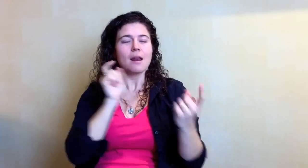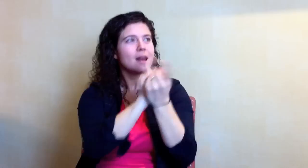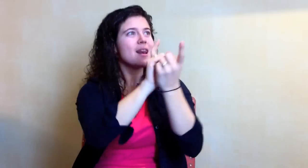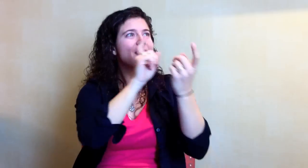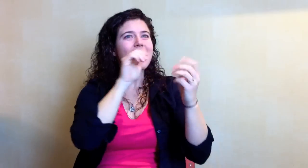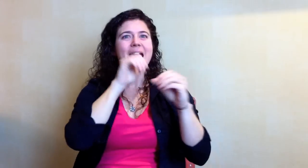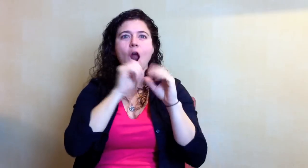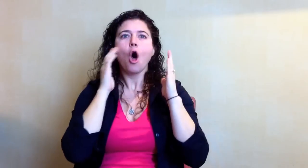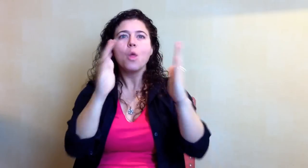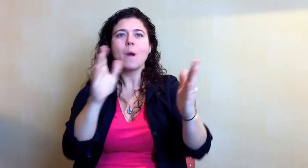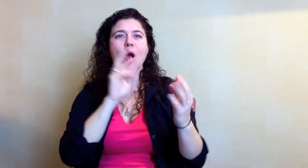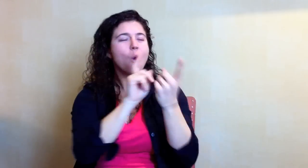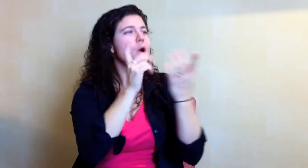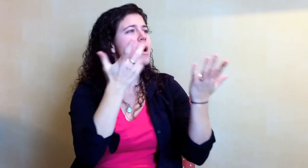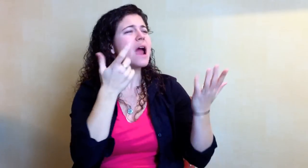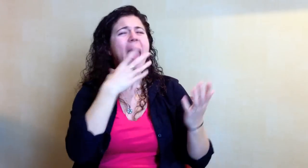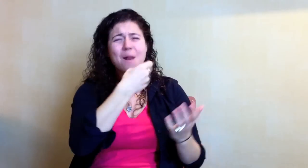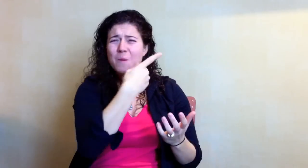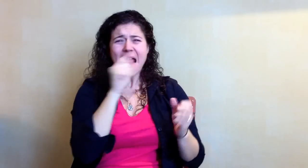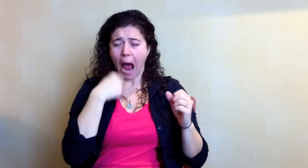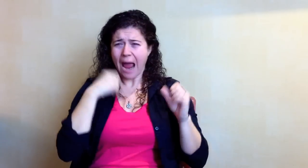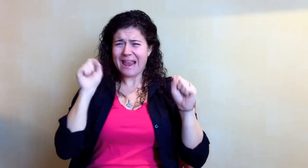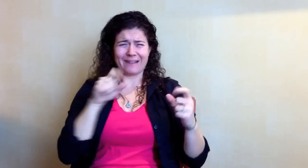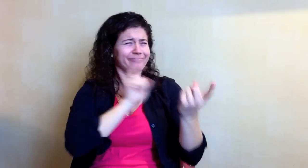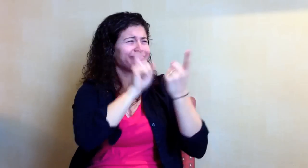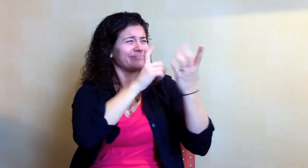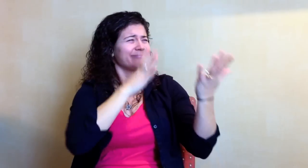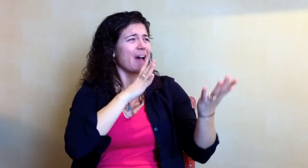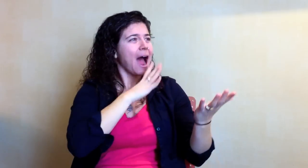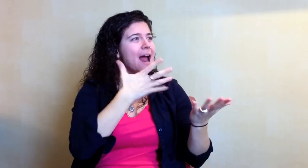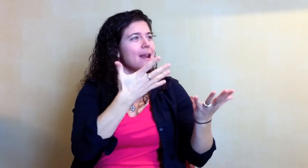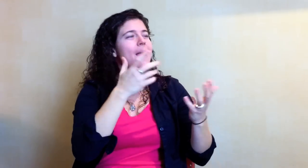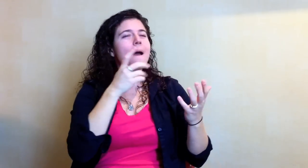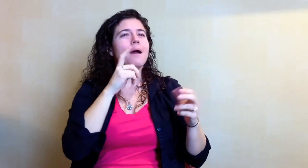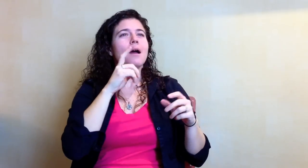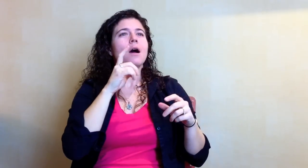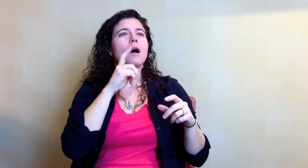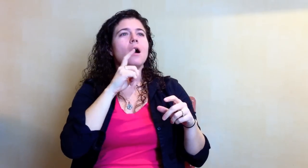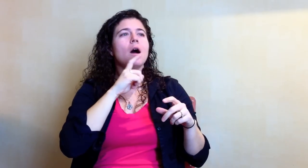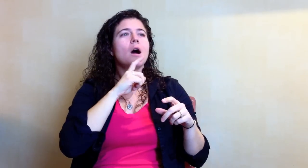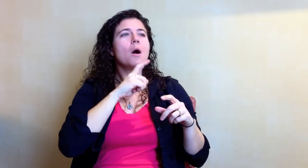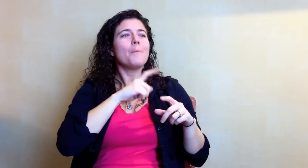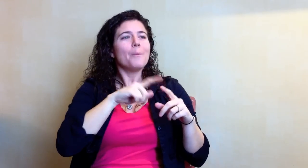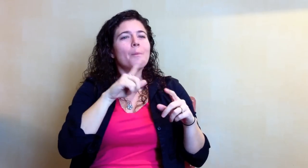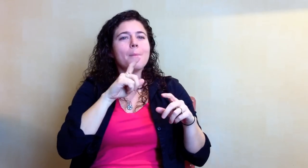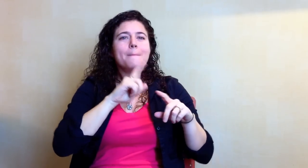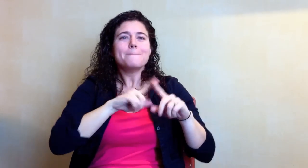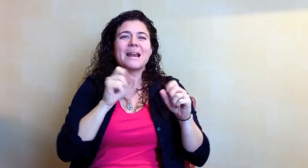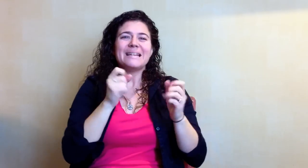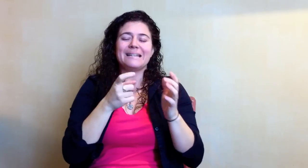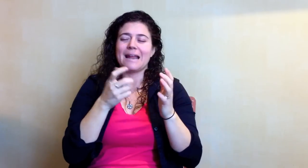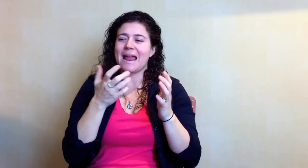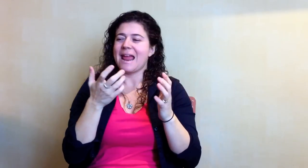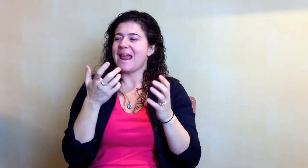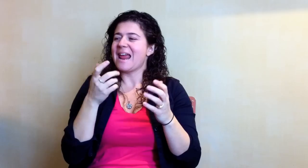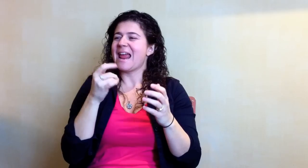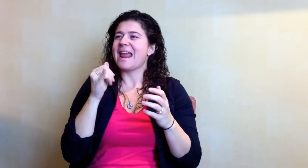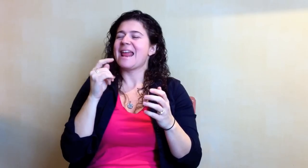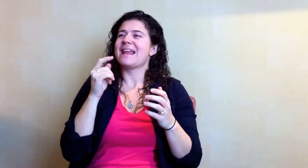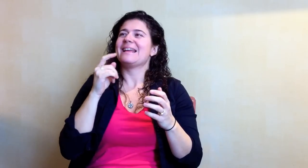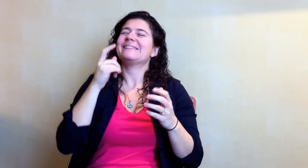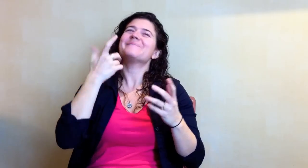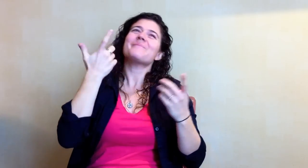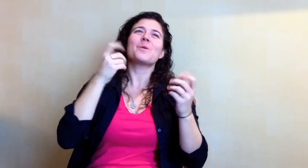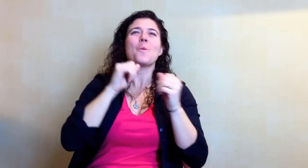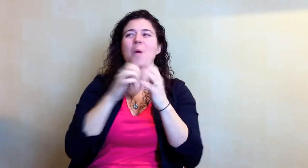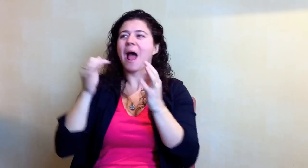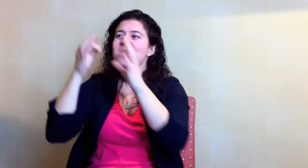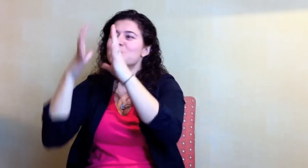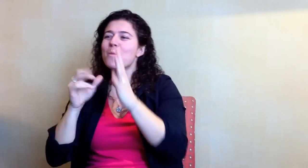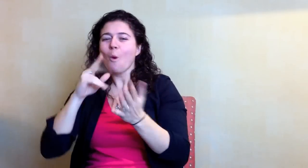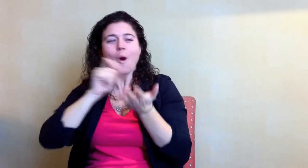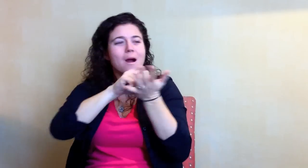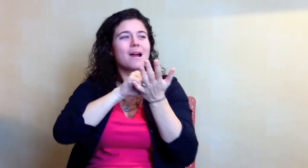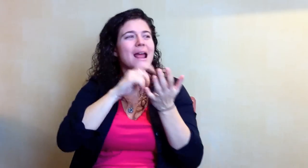Like bumping into each other in the hallway. I can do that, adapt to them, but without an interpreter and writing,